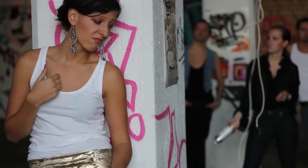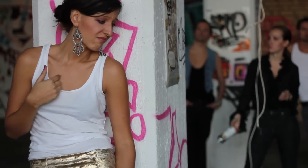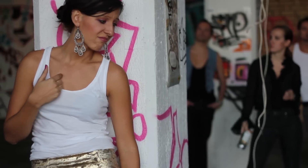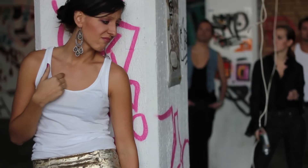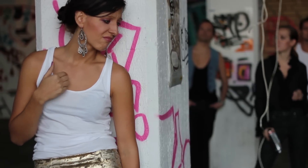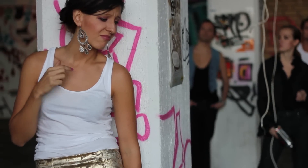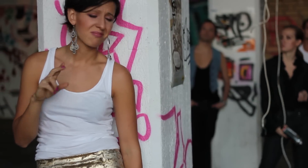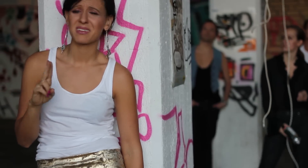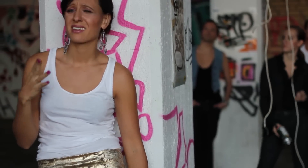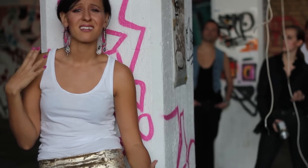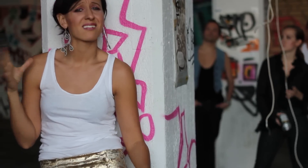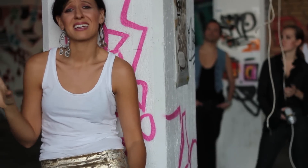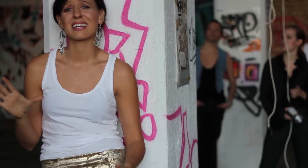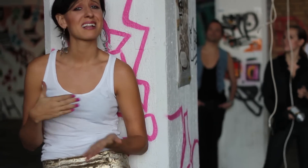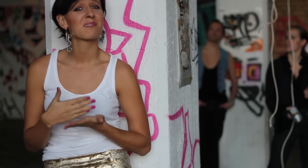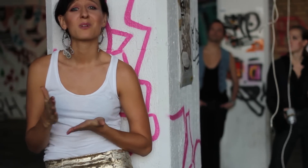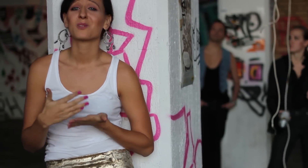I don't ever wanna drink again